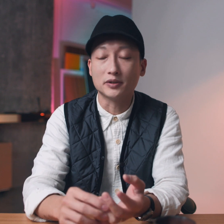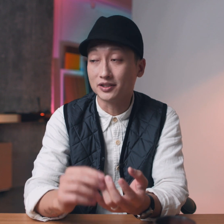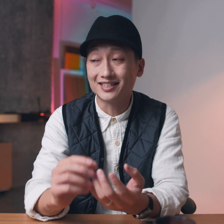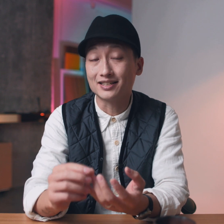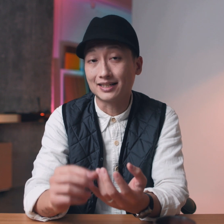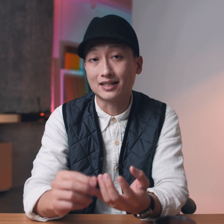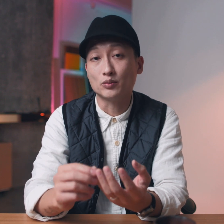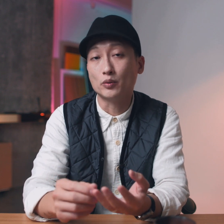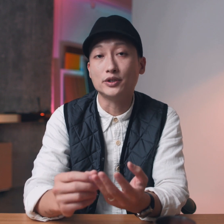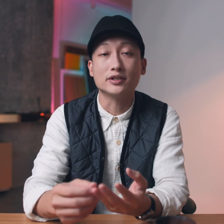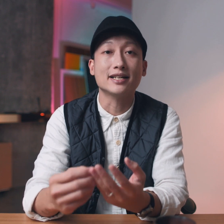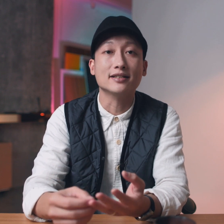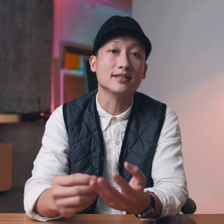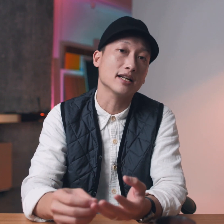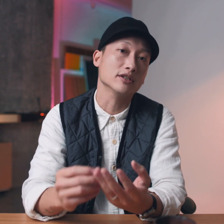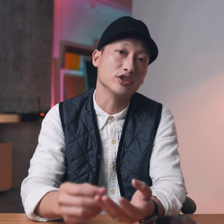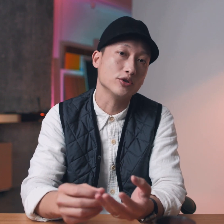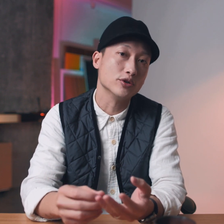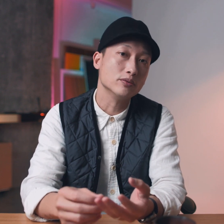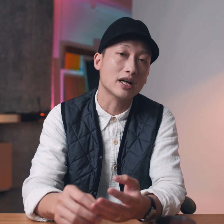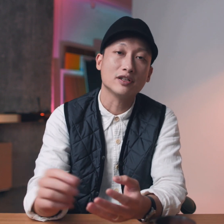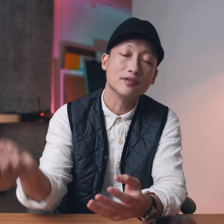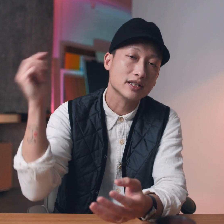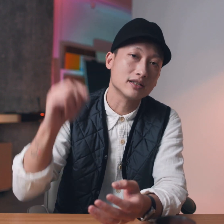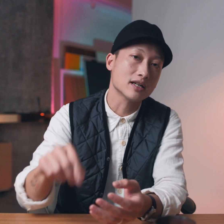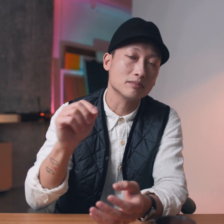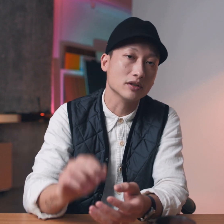because this is exactly what we use day in and day out in the studio I'll leave a link down